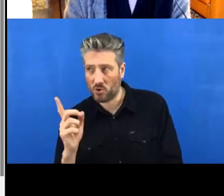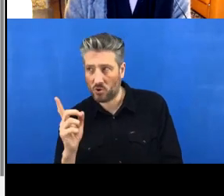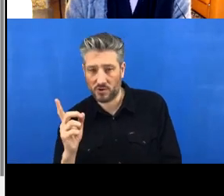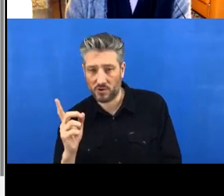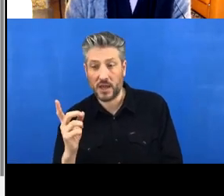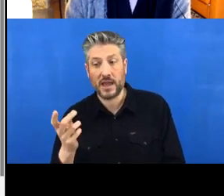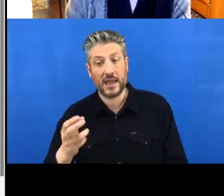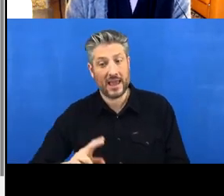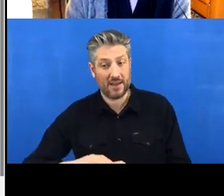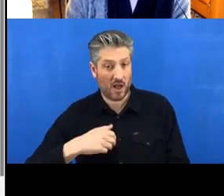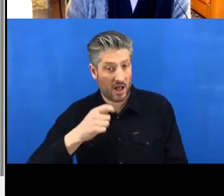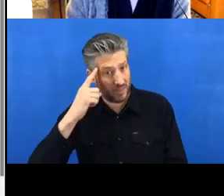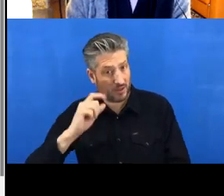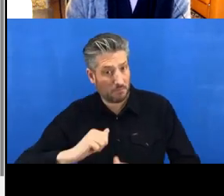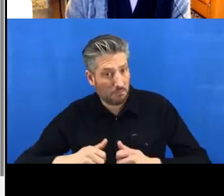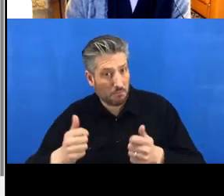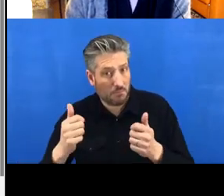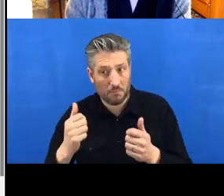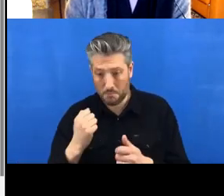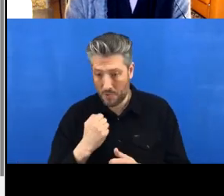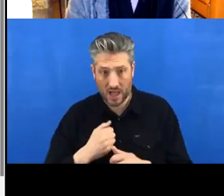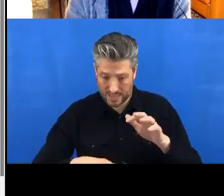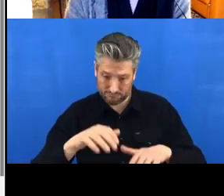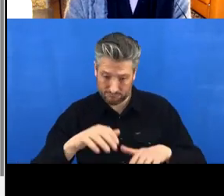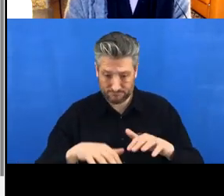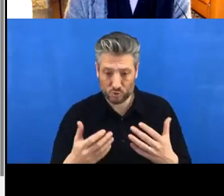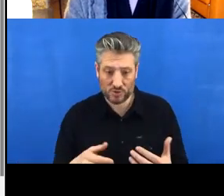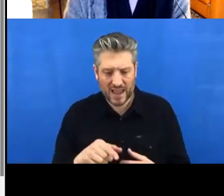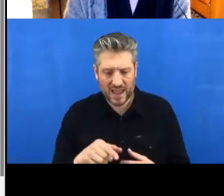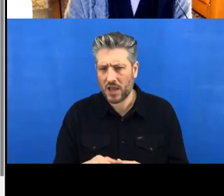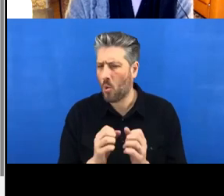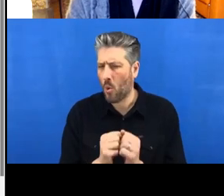we want to integrate in the original repository that we forked, we can make